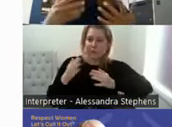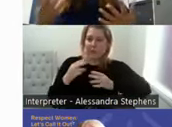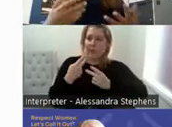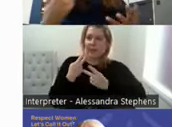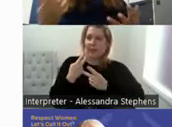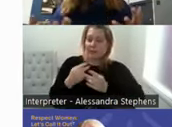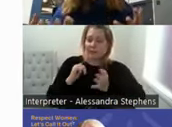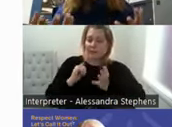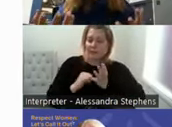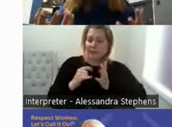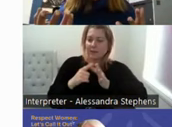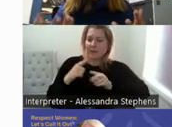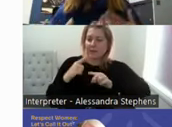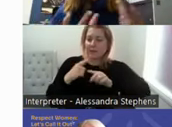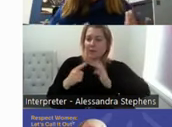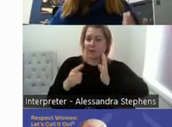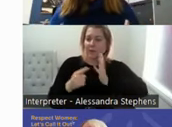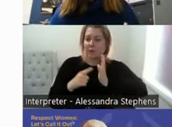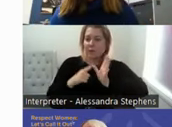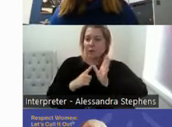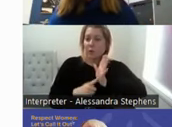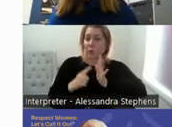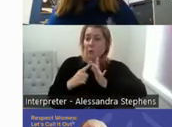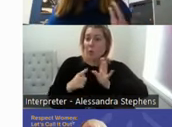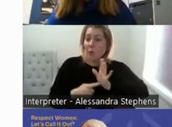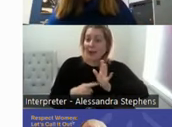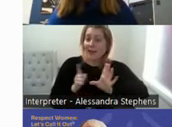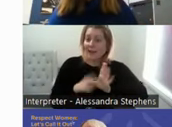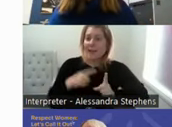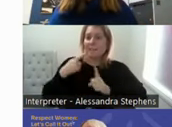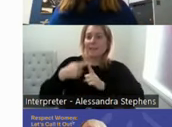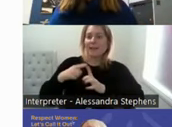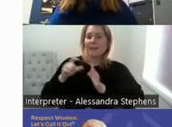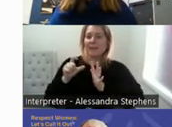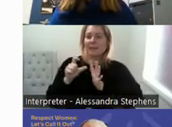actually get some, you know, reference materials. So there's some great information out there.